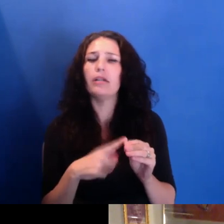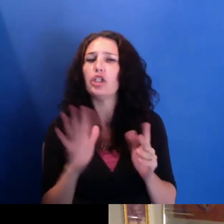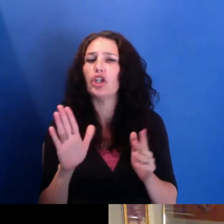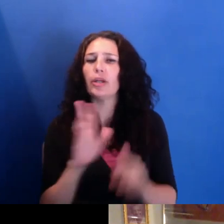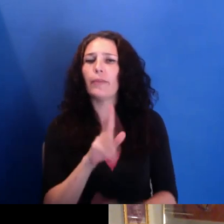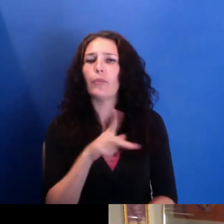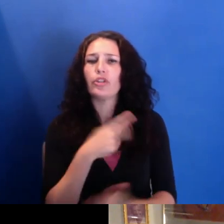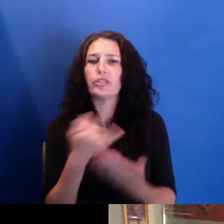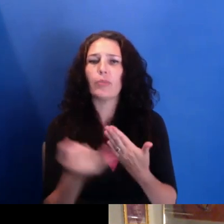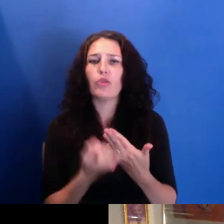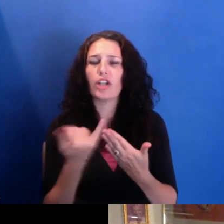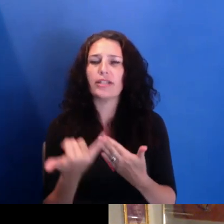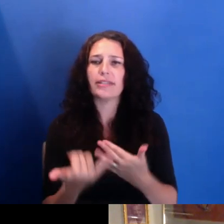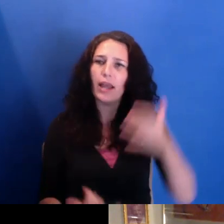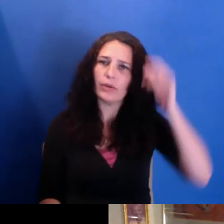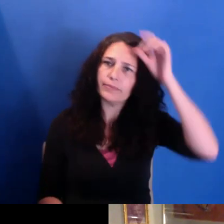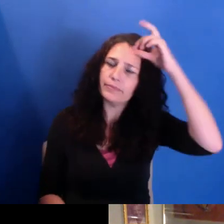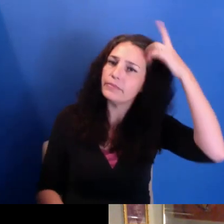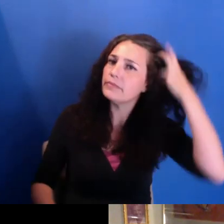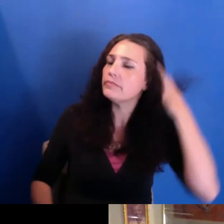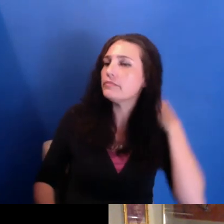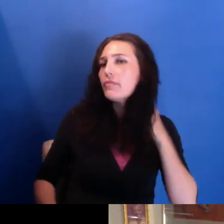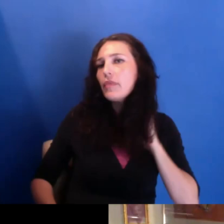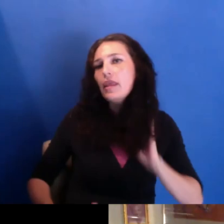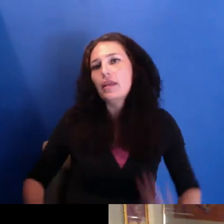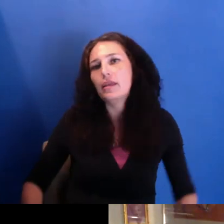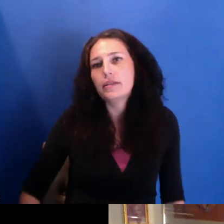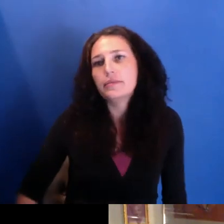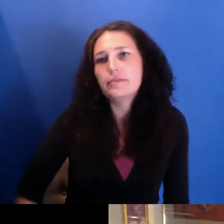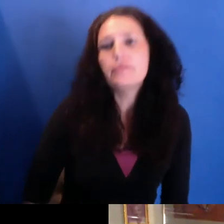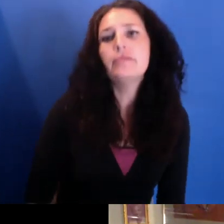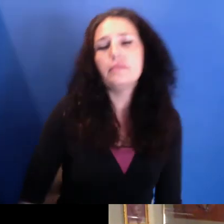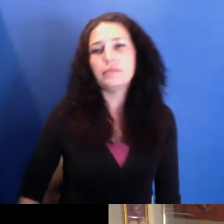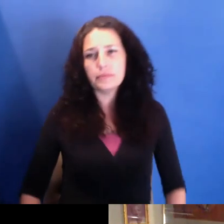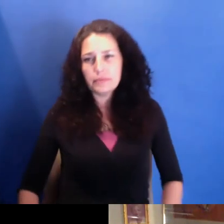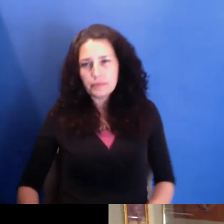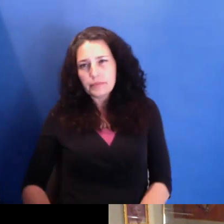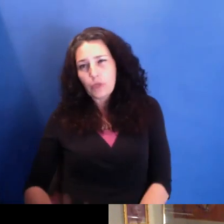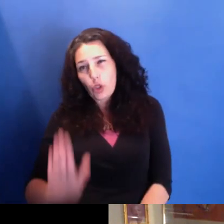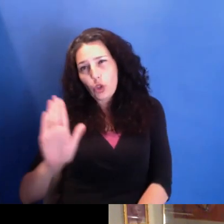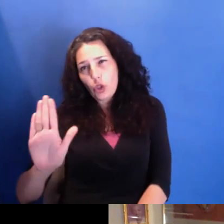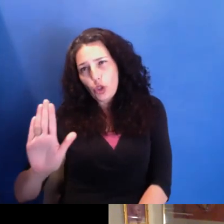I mean, your-- yeah, what is on your plate, Yvonne Michelle? My plate right now.